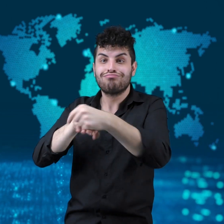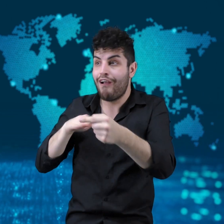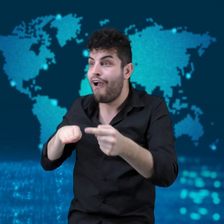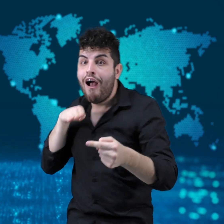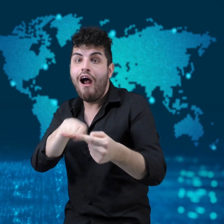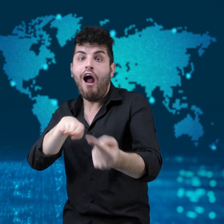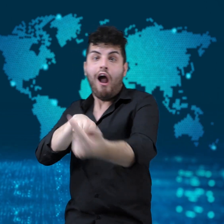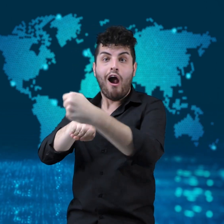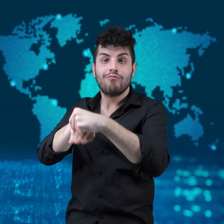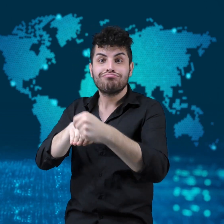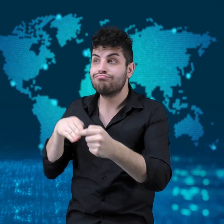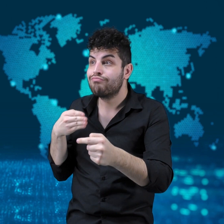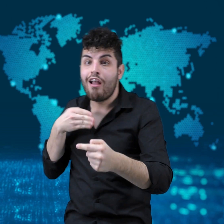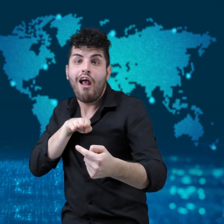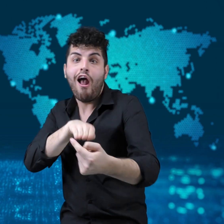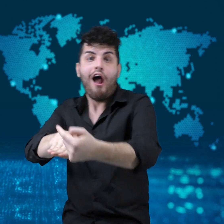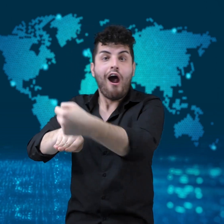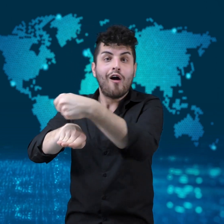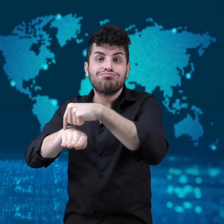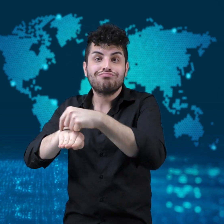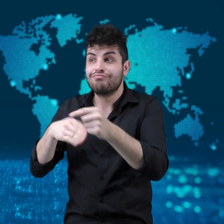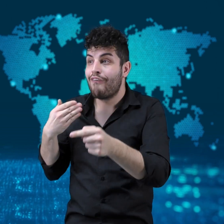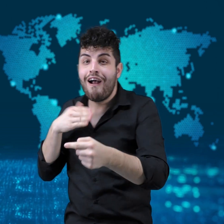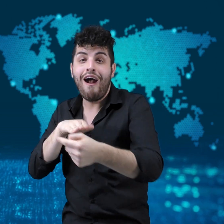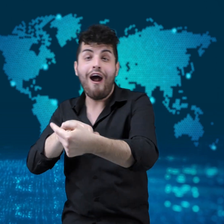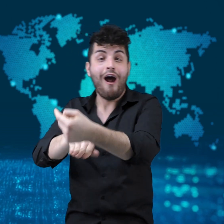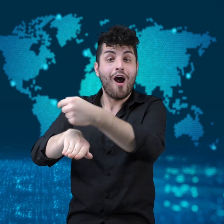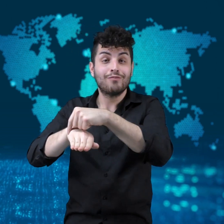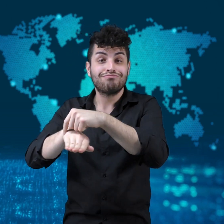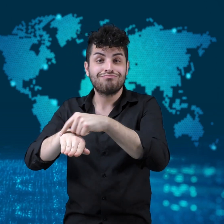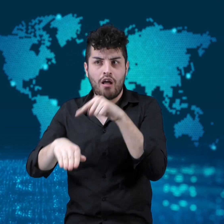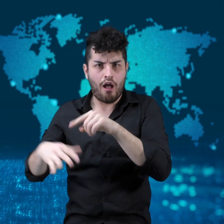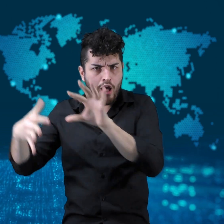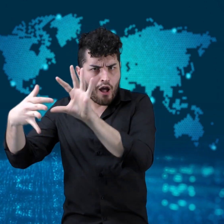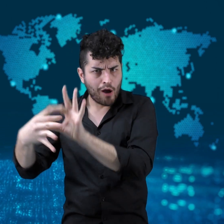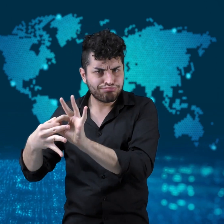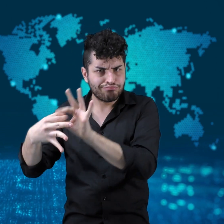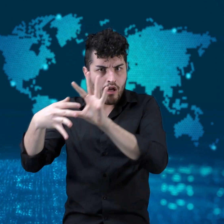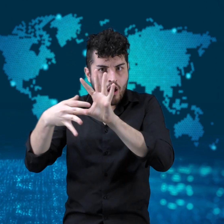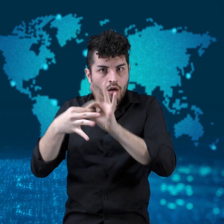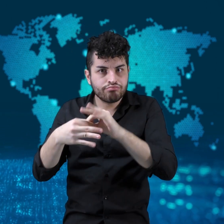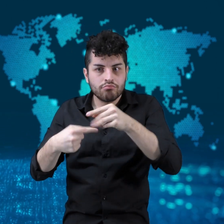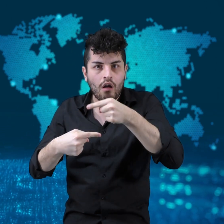When people saw what was happening on Facebook,